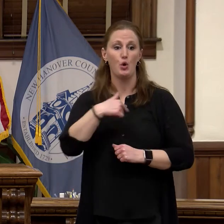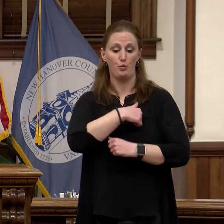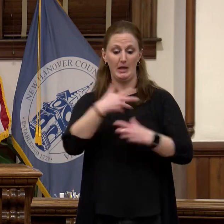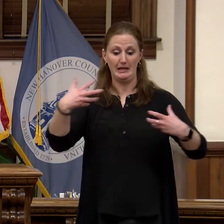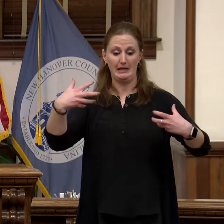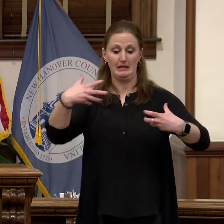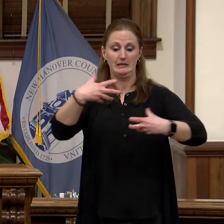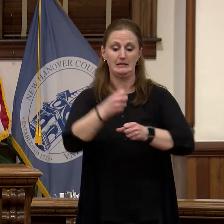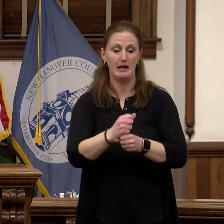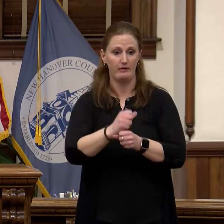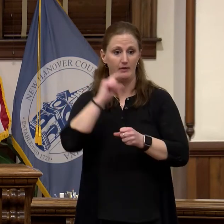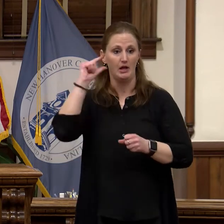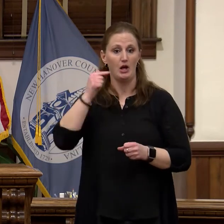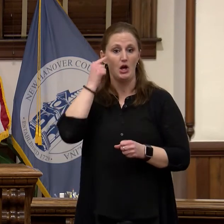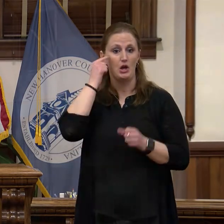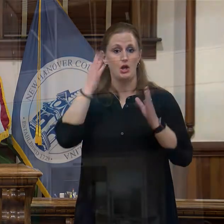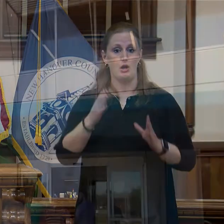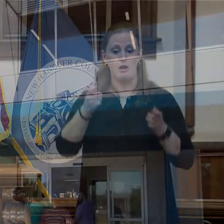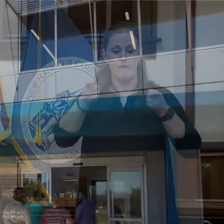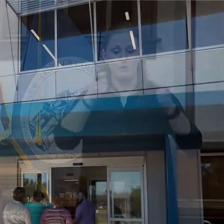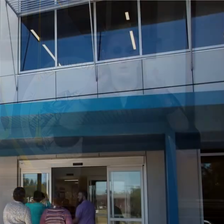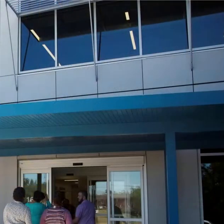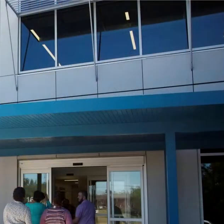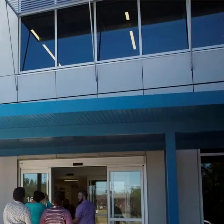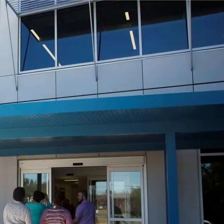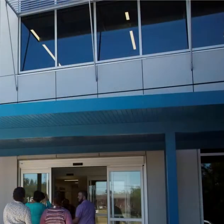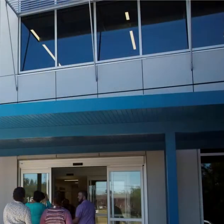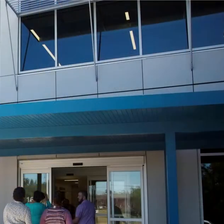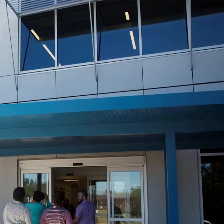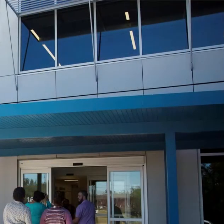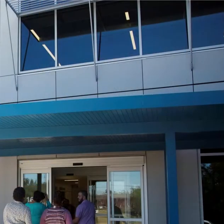of the public's health and social services departments into one Health and